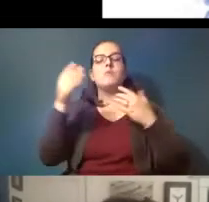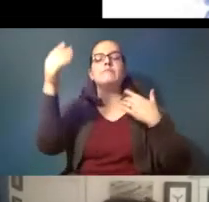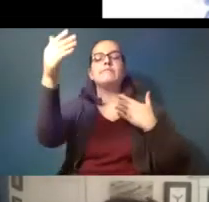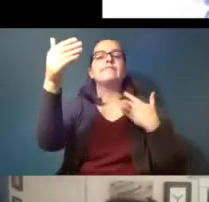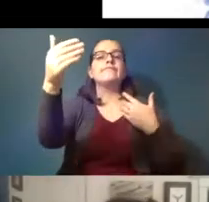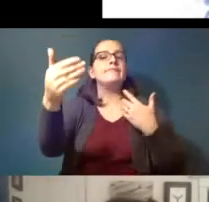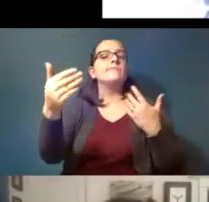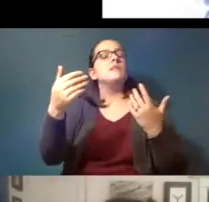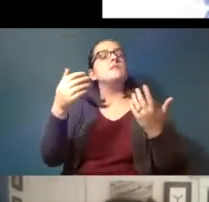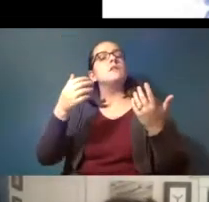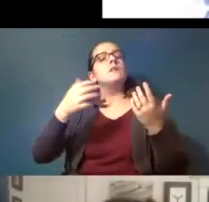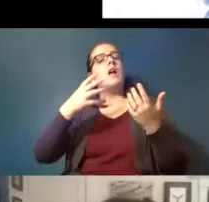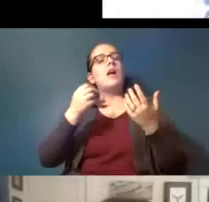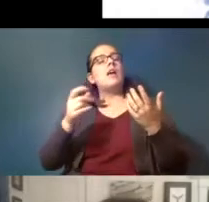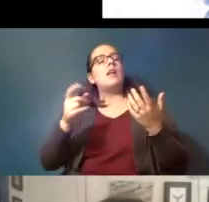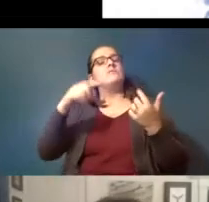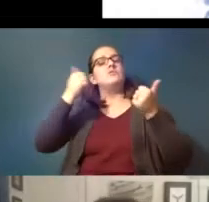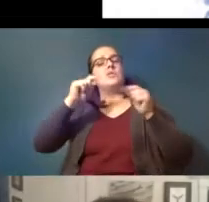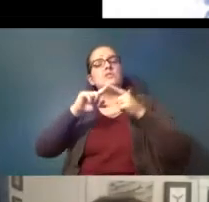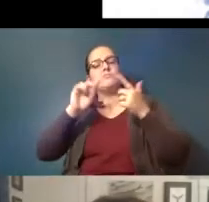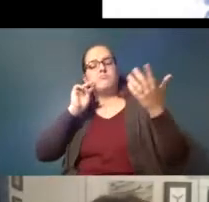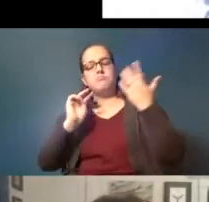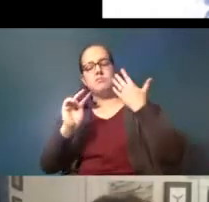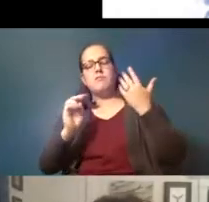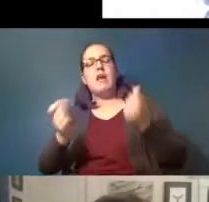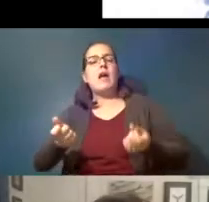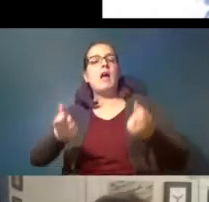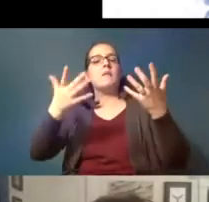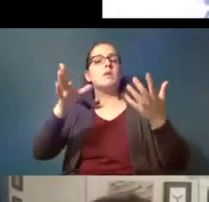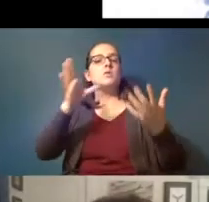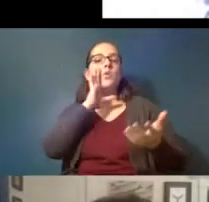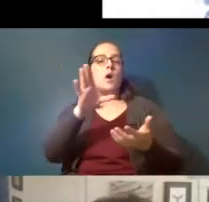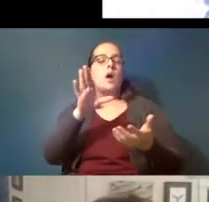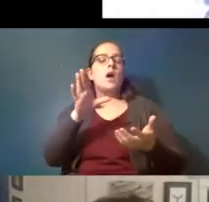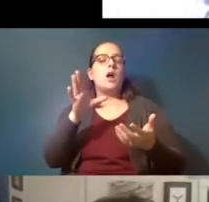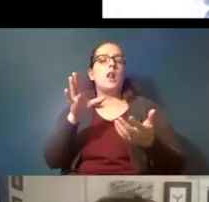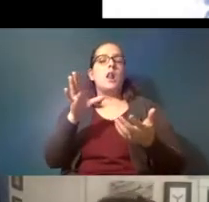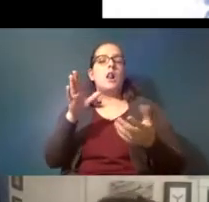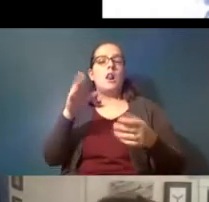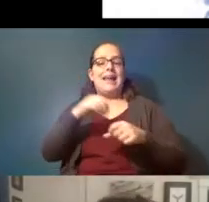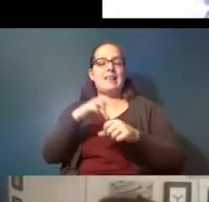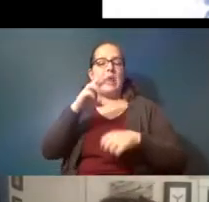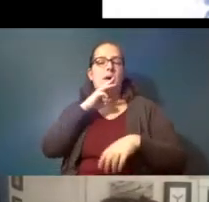and they tried to predict how much was going to be in the water and in the sediments